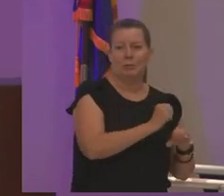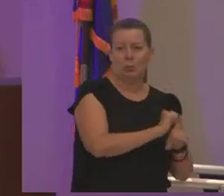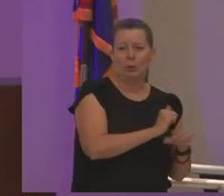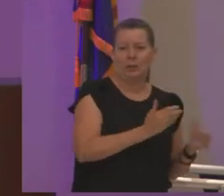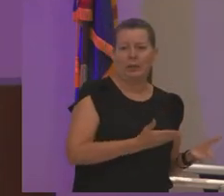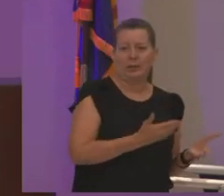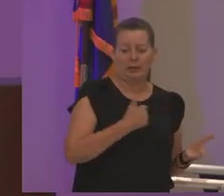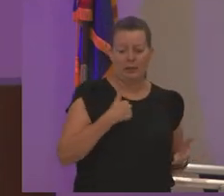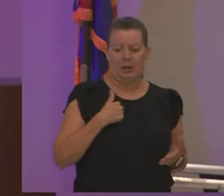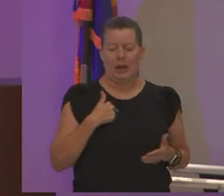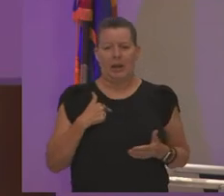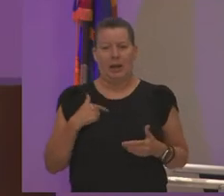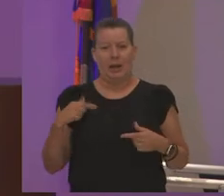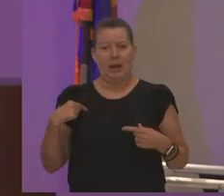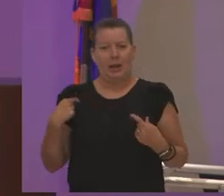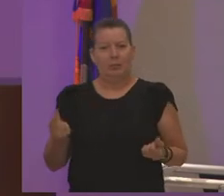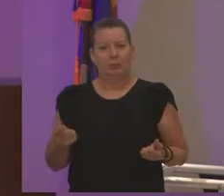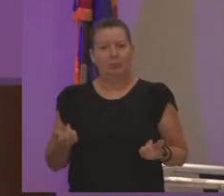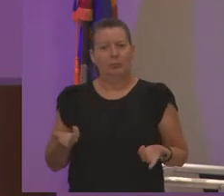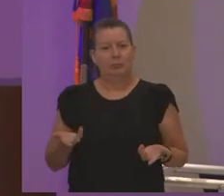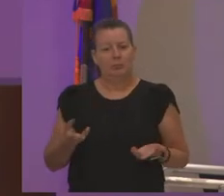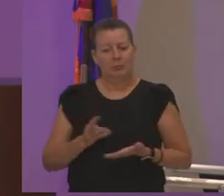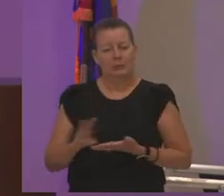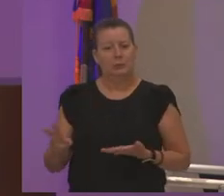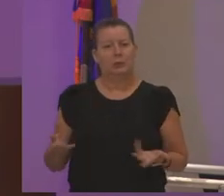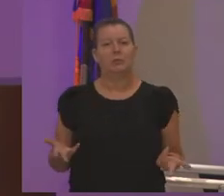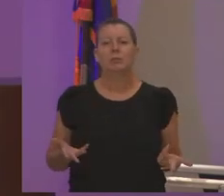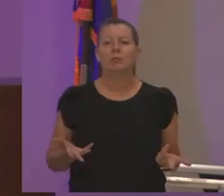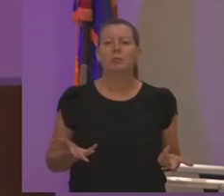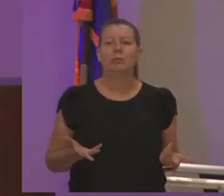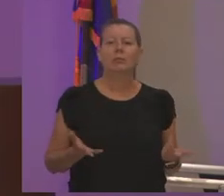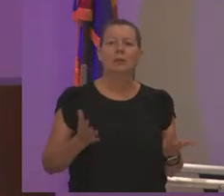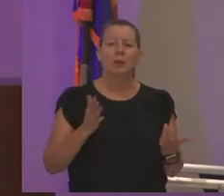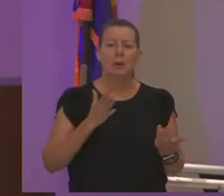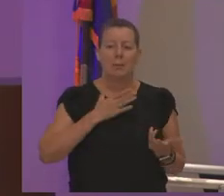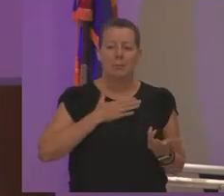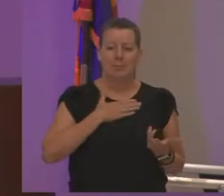i'm going to be short in what and how i see the world and how i see the issue